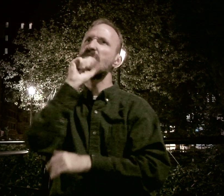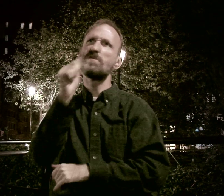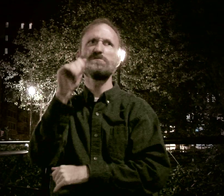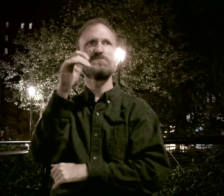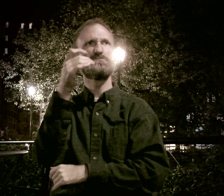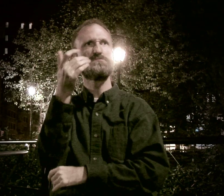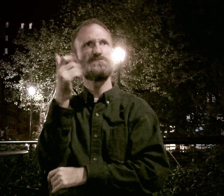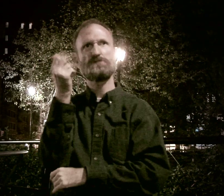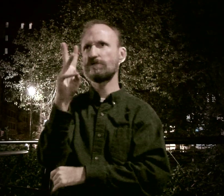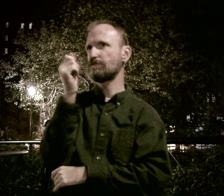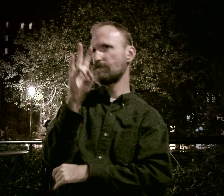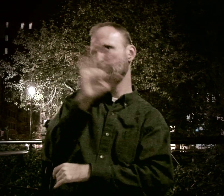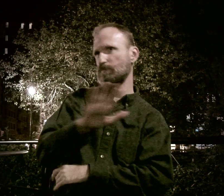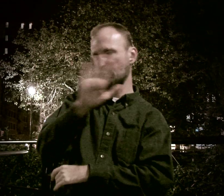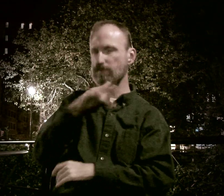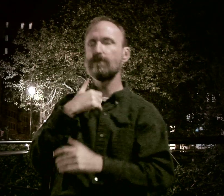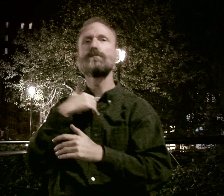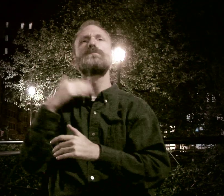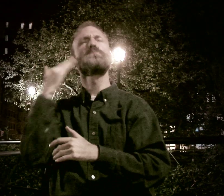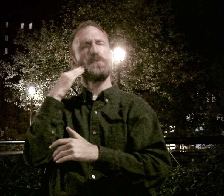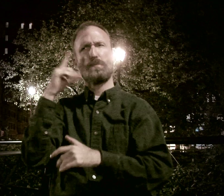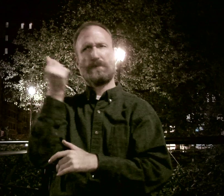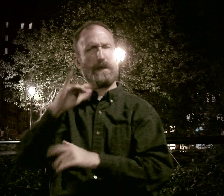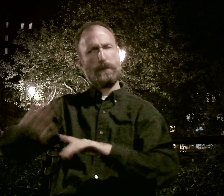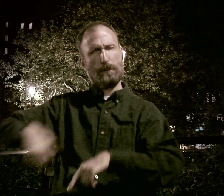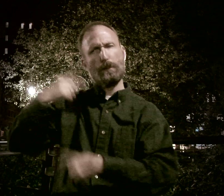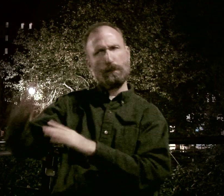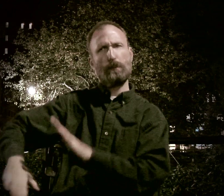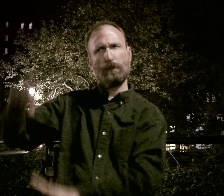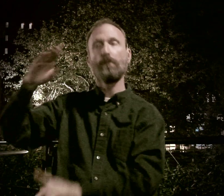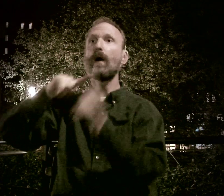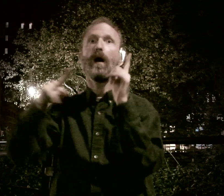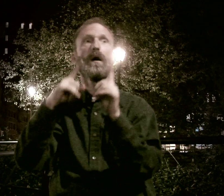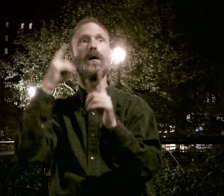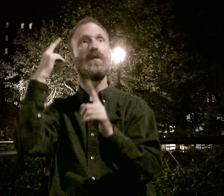Back when I was about 16 or 17, I've always known I was gay growing up,